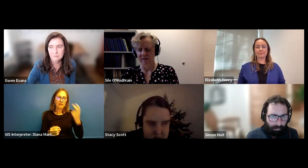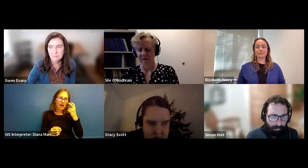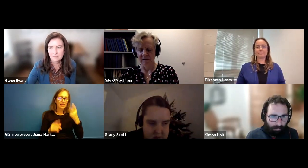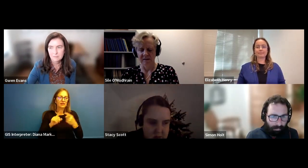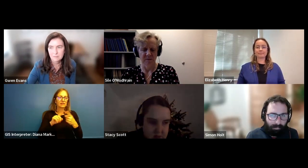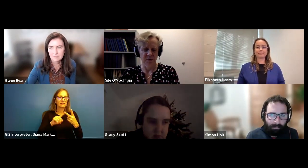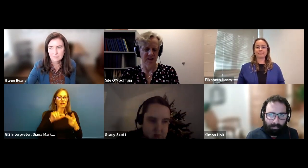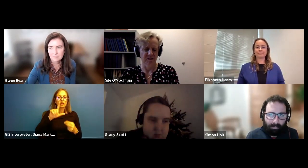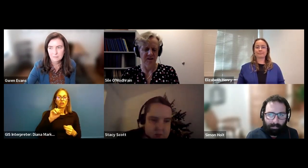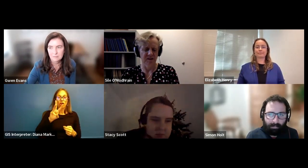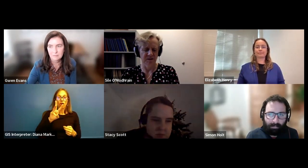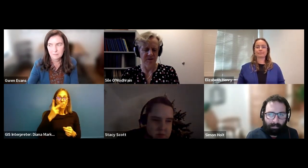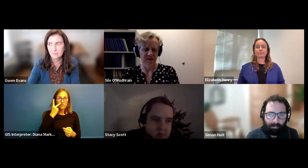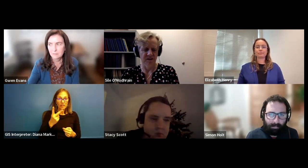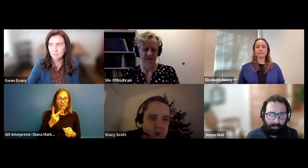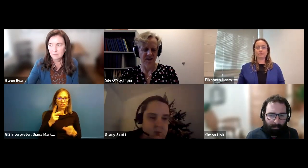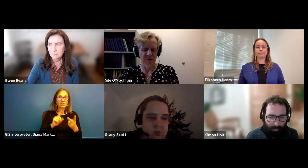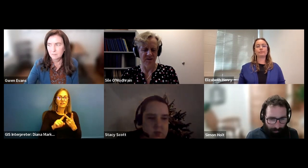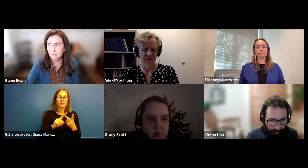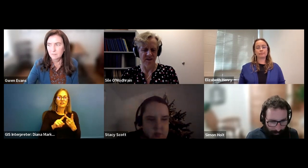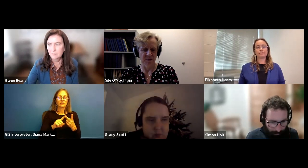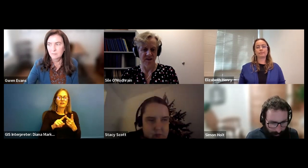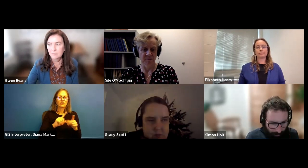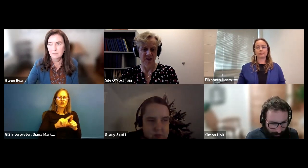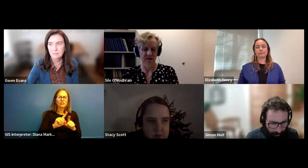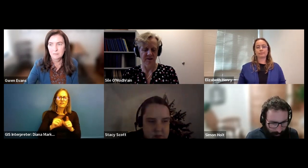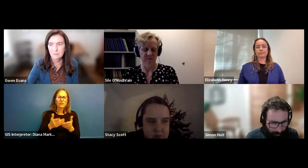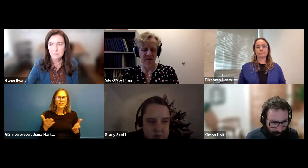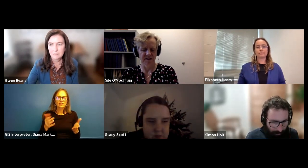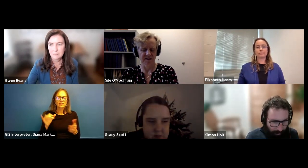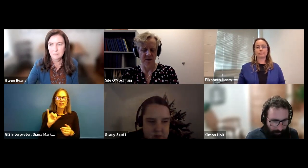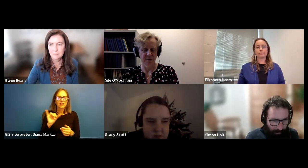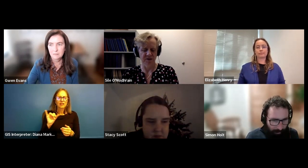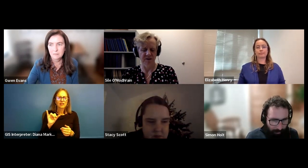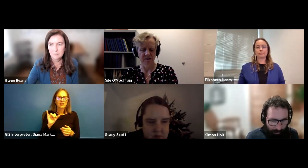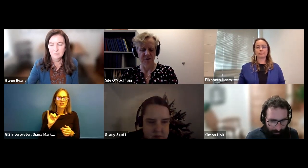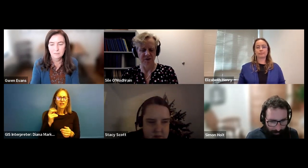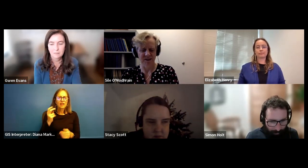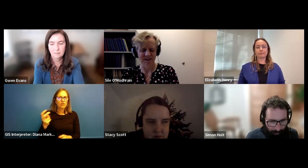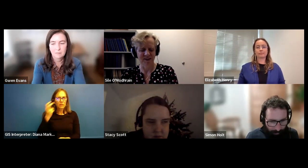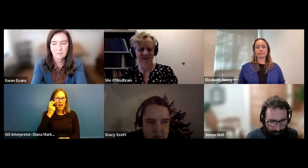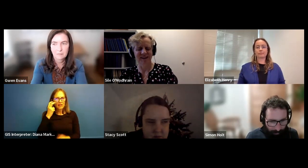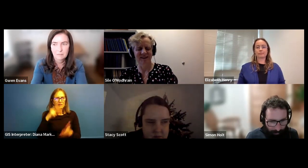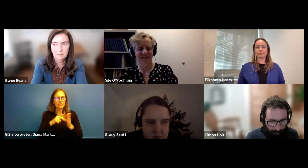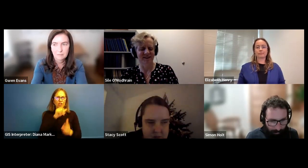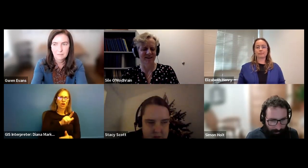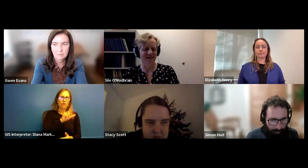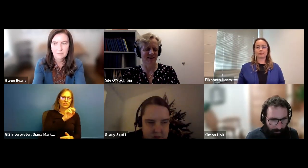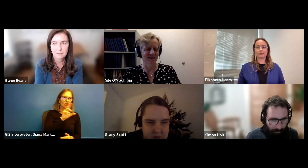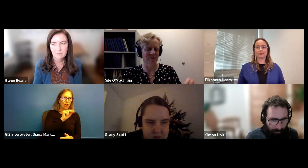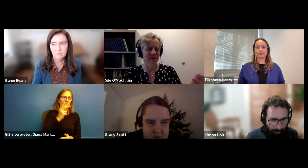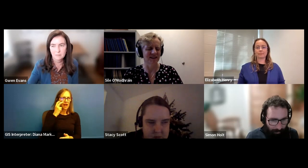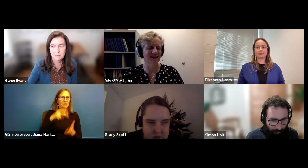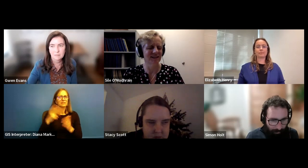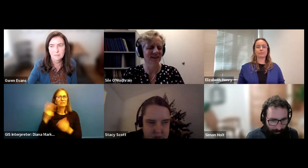Sile O'Modhrain: erez agmoni that there would be the the different things. But they're not the same, like somebody who's blind is not low vision. They have no vision, so that there are. There are distinctions to be made one hundred and fifty.